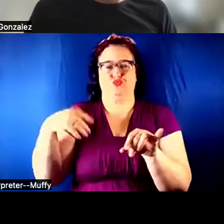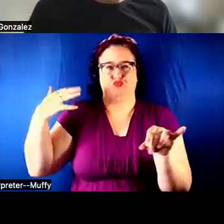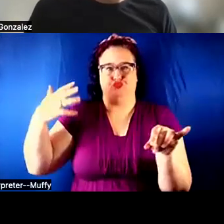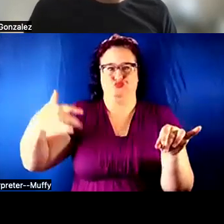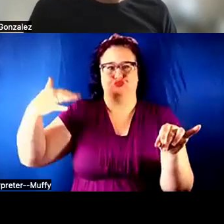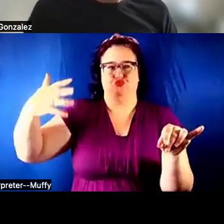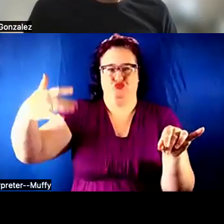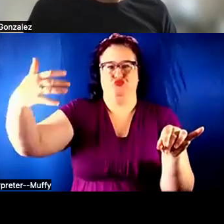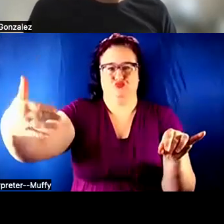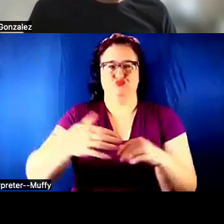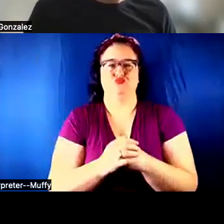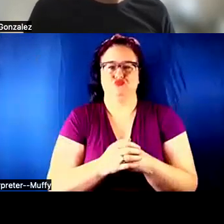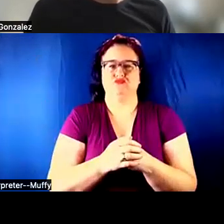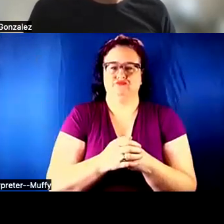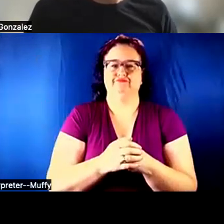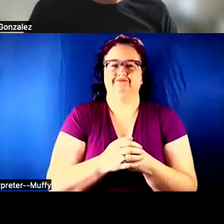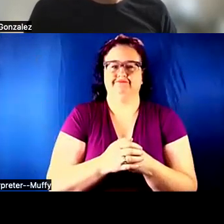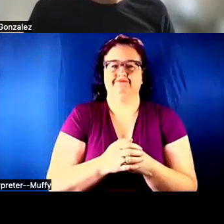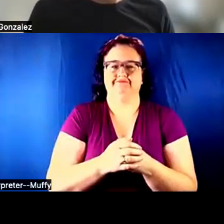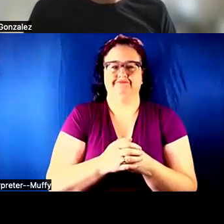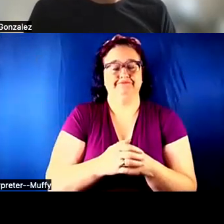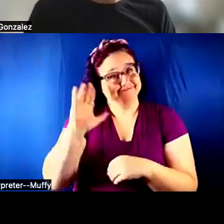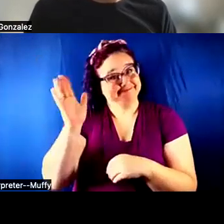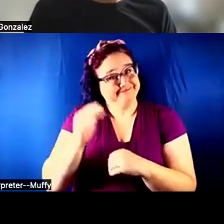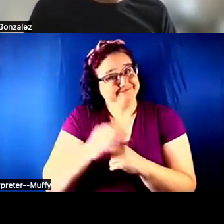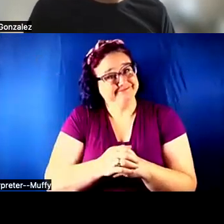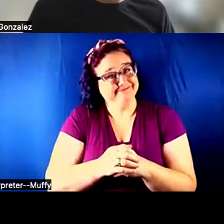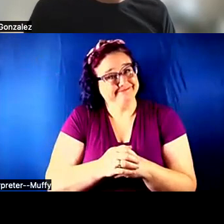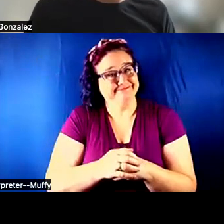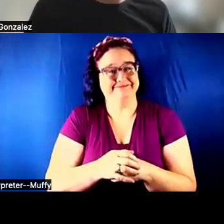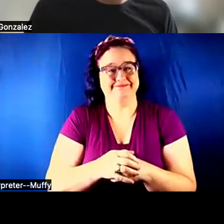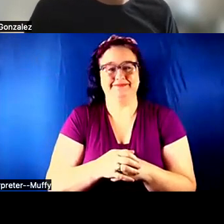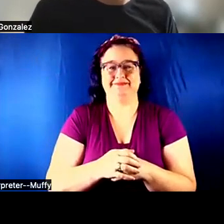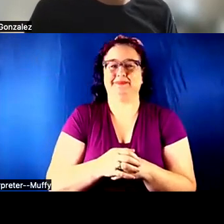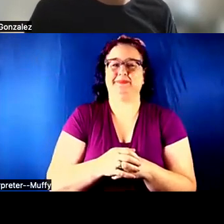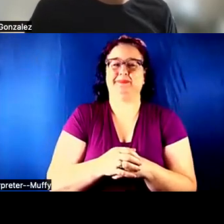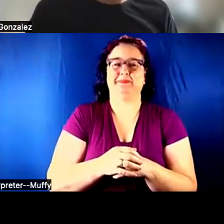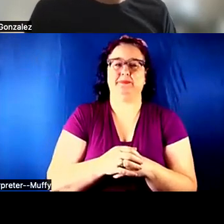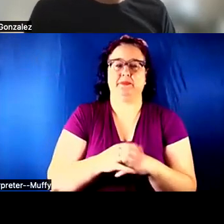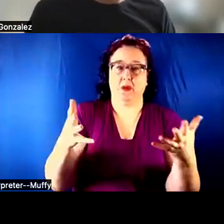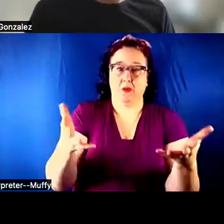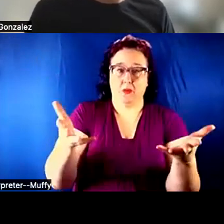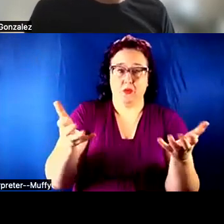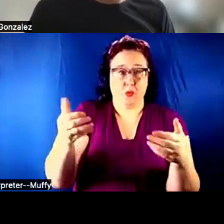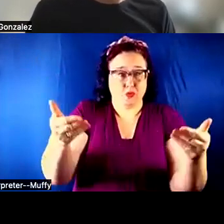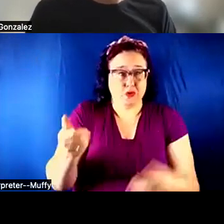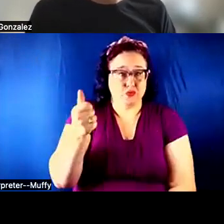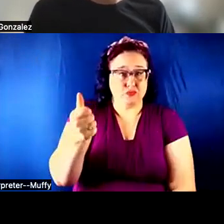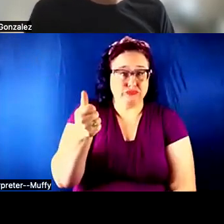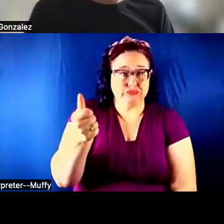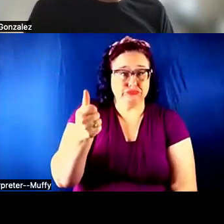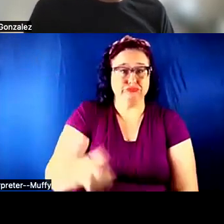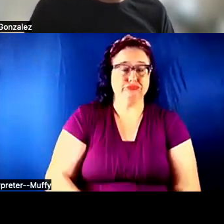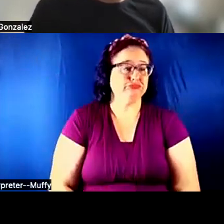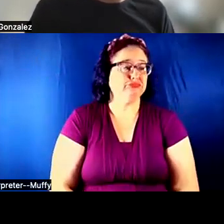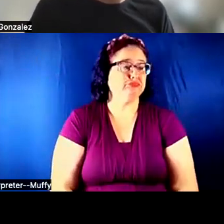YEAH. HEY, DYLAN. WOULD YOU LIKE TO INTRODUCE YOURSELF SINCE YOU JUST GOT IN?